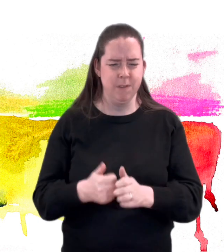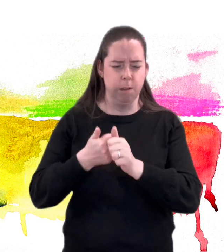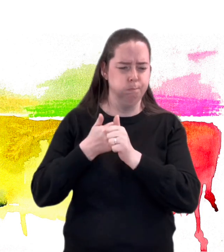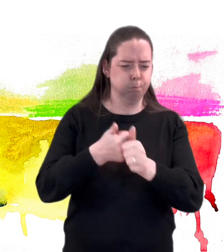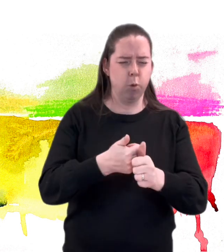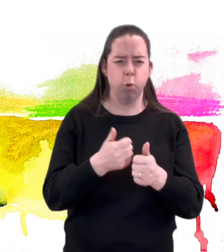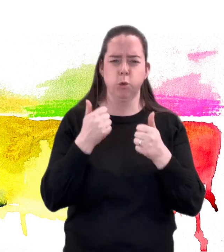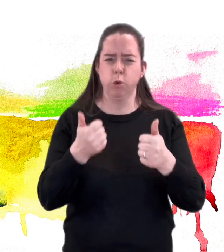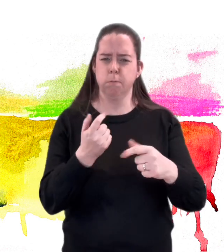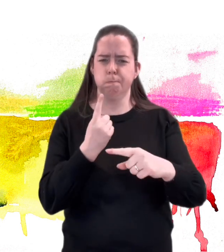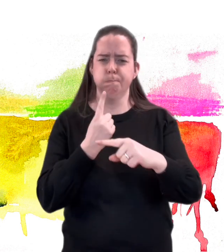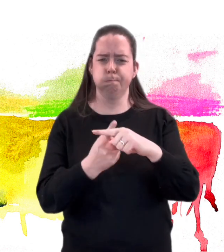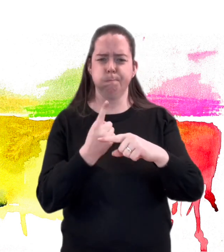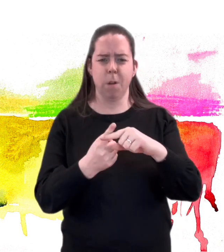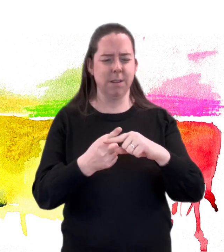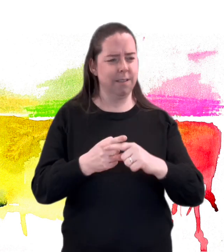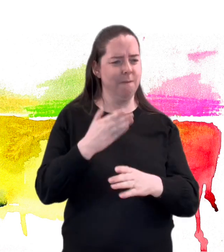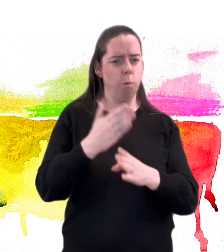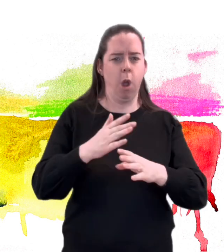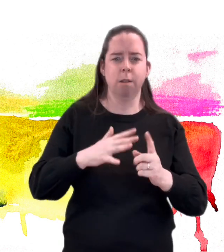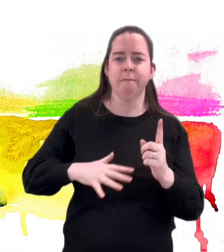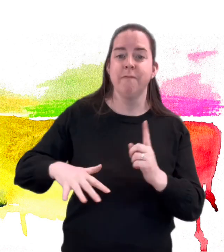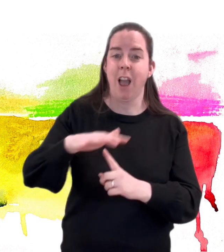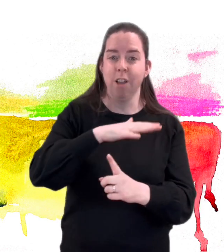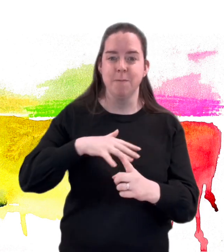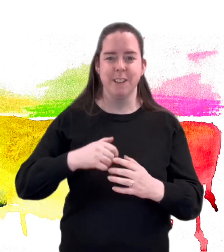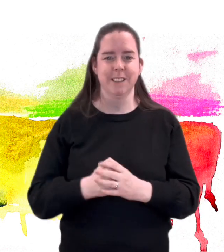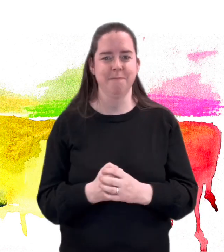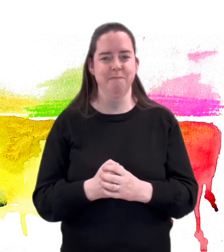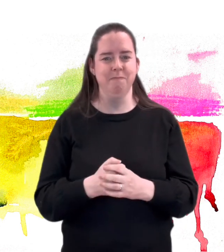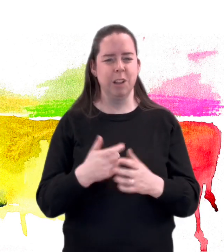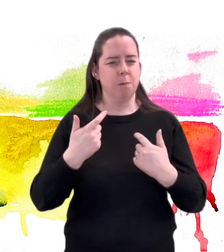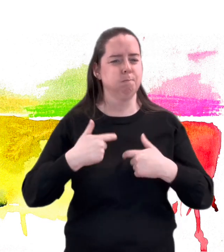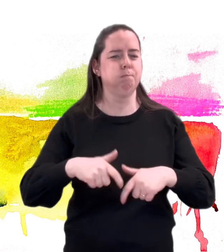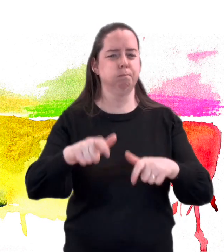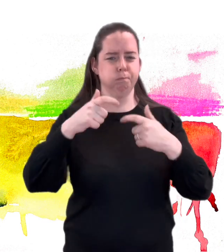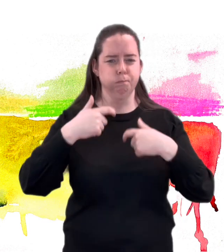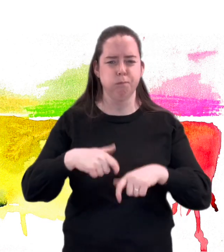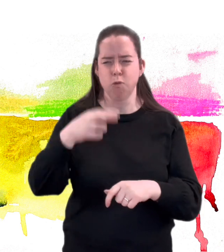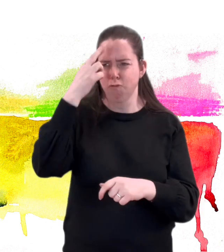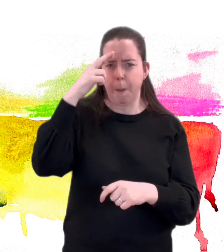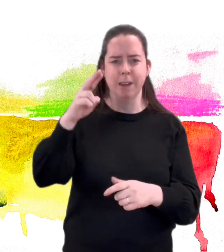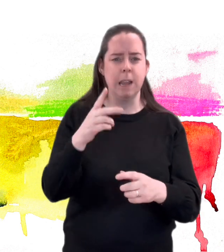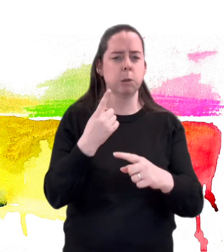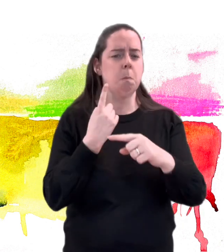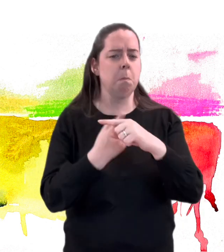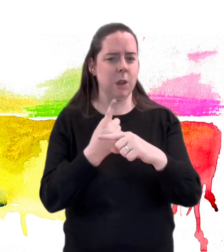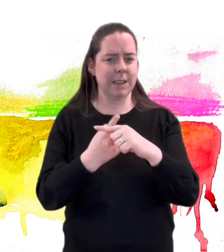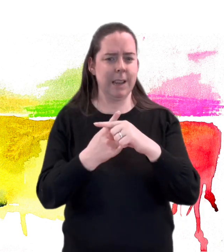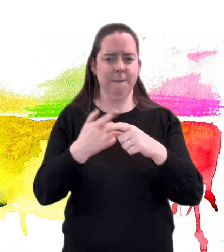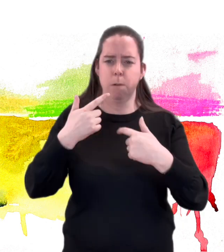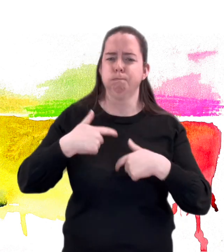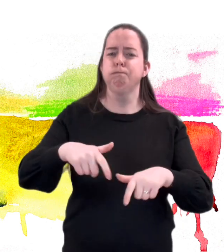support a constructive working environment, and maintain its positive reputation.